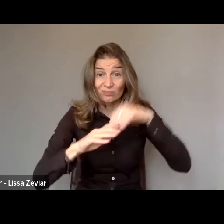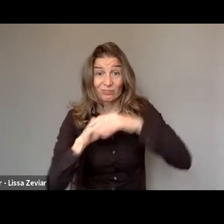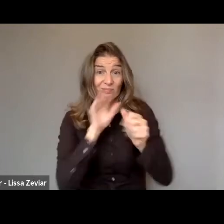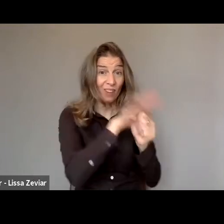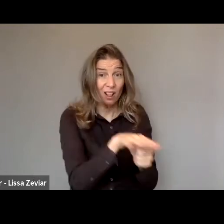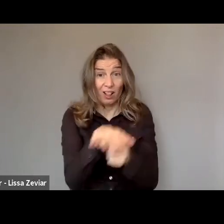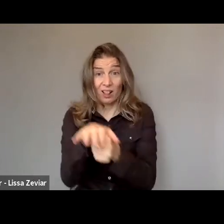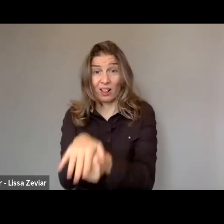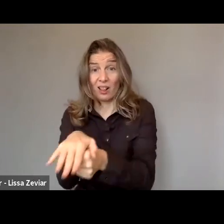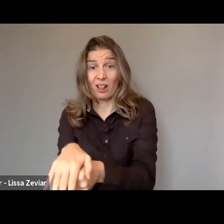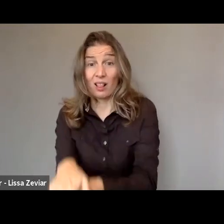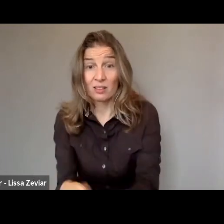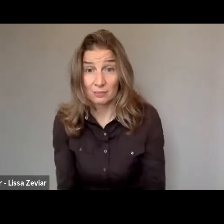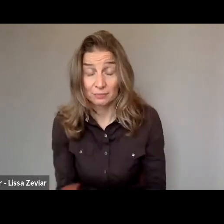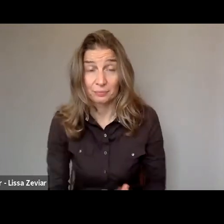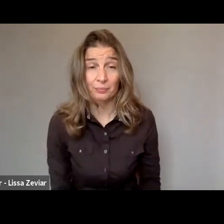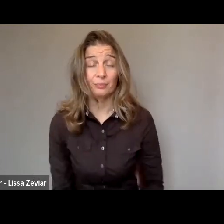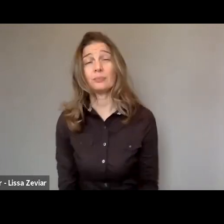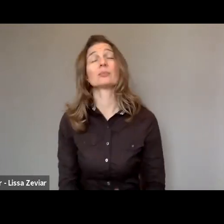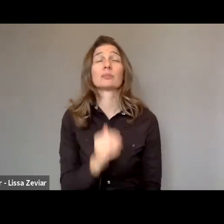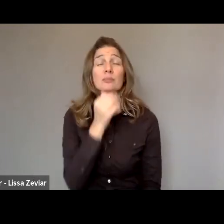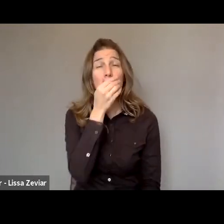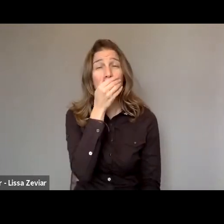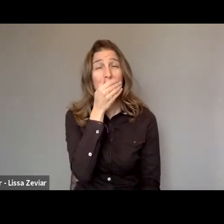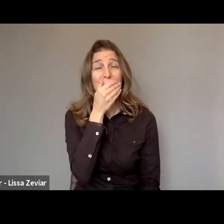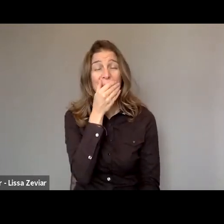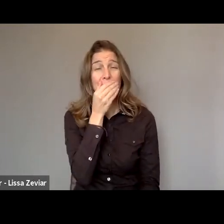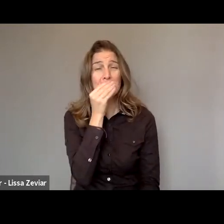So taking those two starting points into consideration,